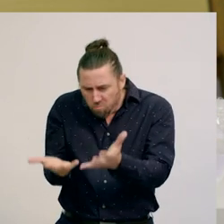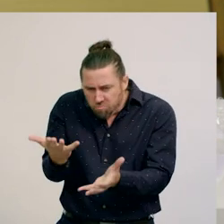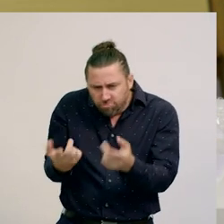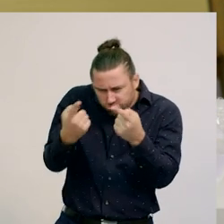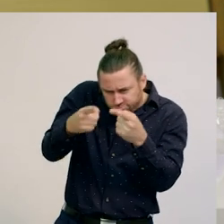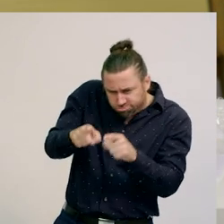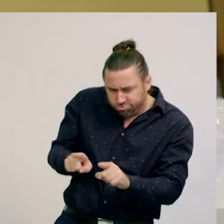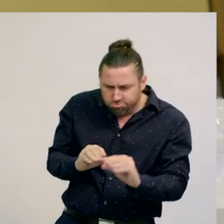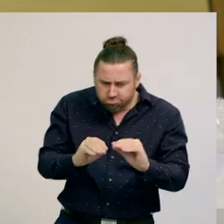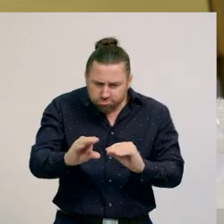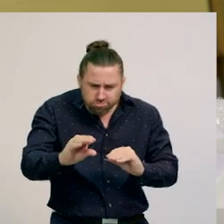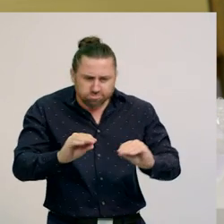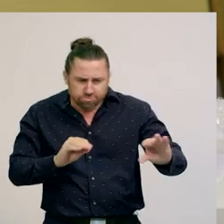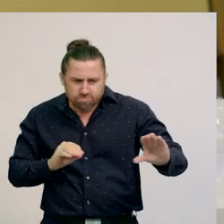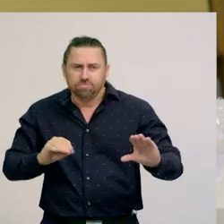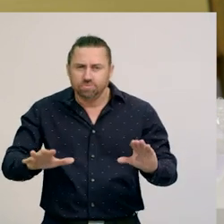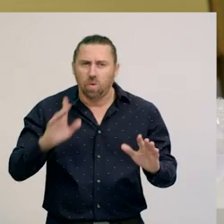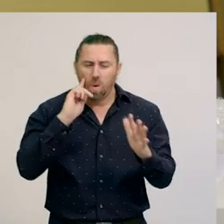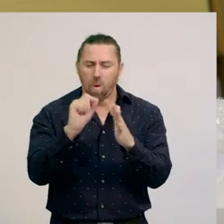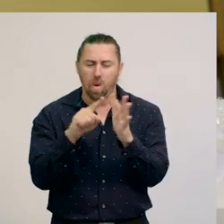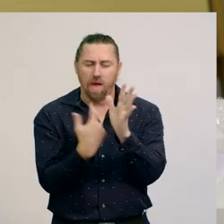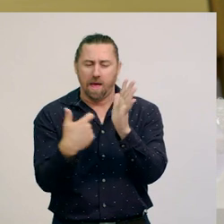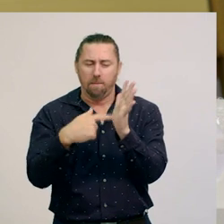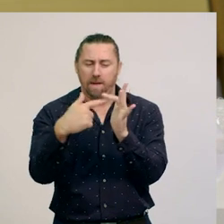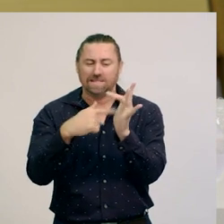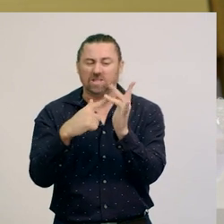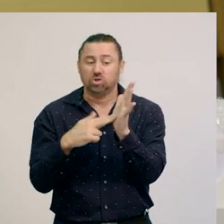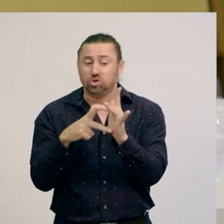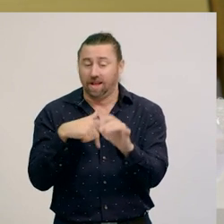This sharing of a whole into parts is called 'partitioning'.